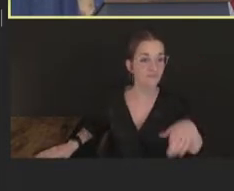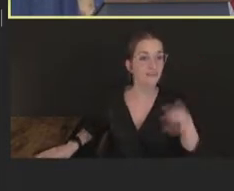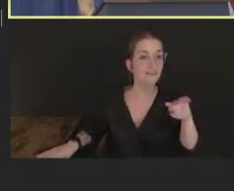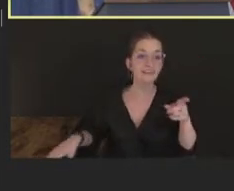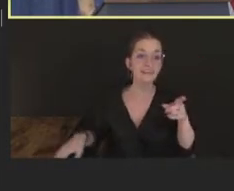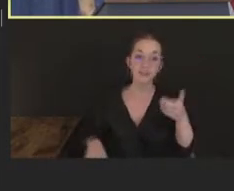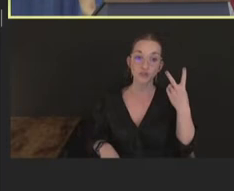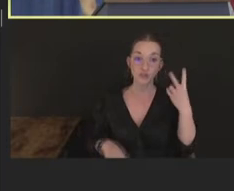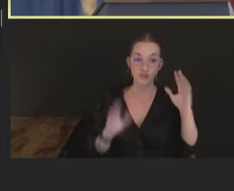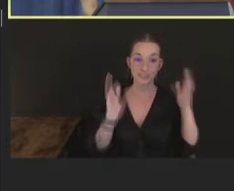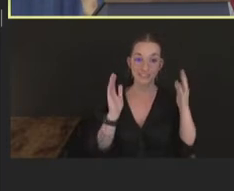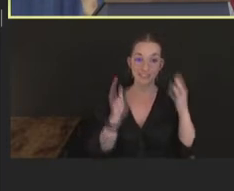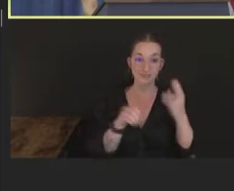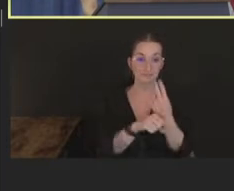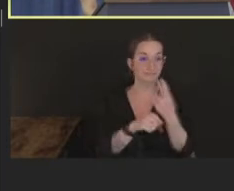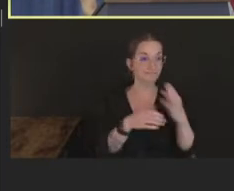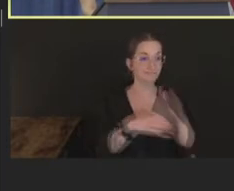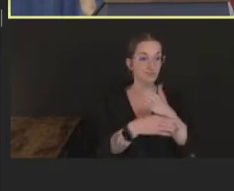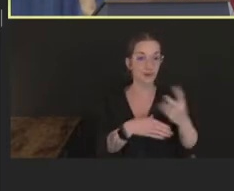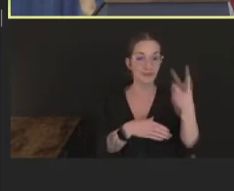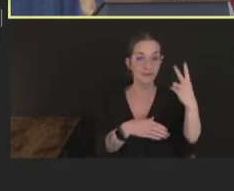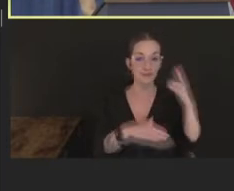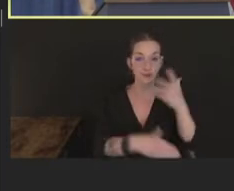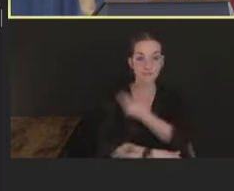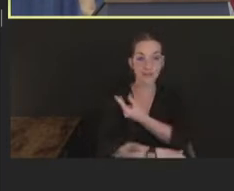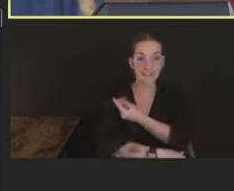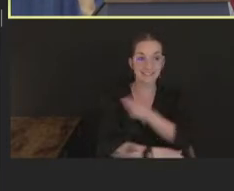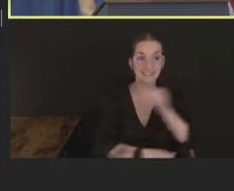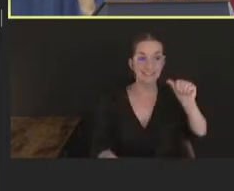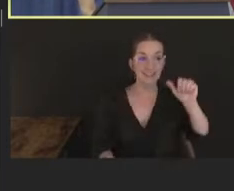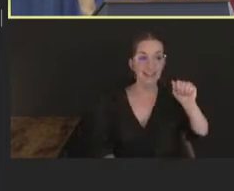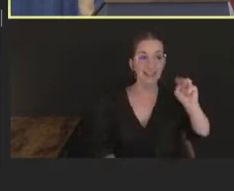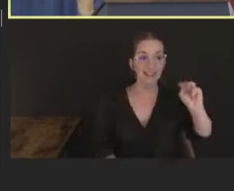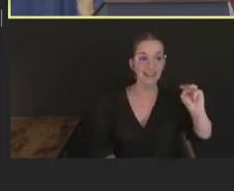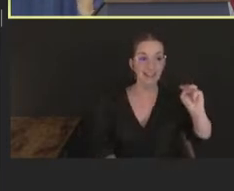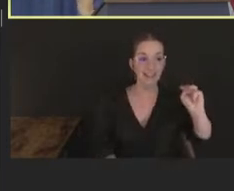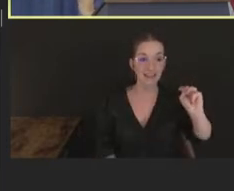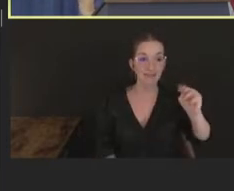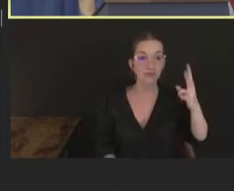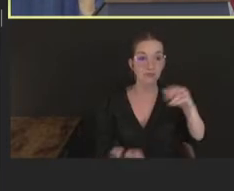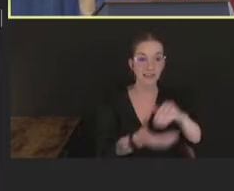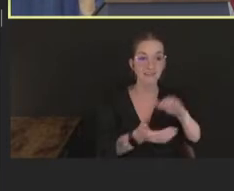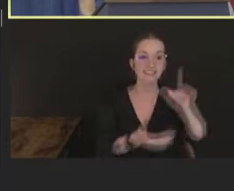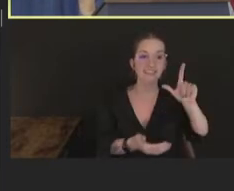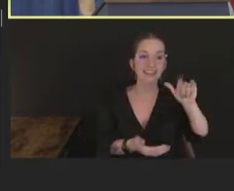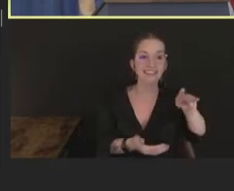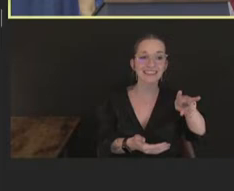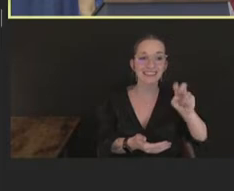The ACAM2000 is administered as a live vaccinia virus preparation inoculated into the skin by